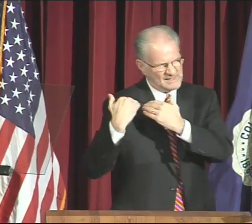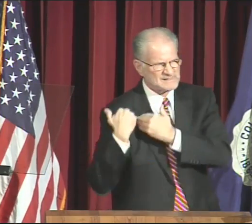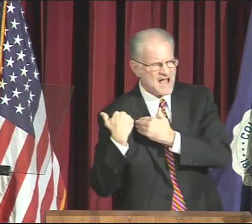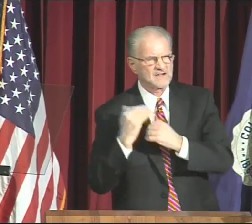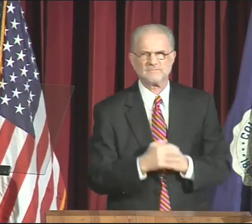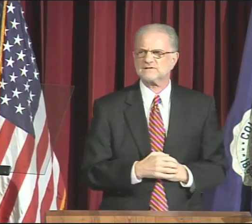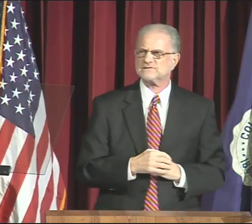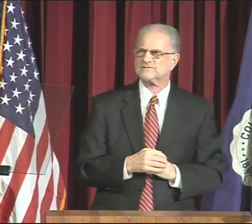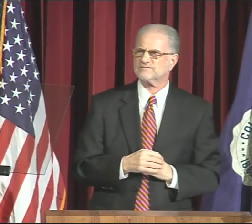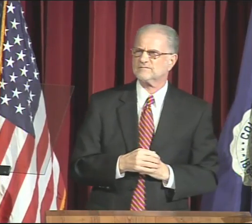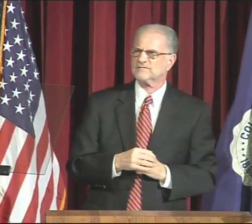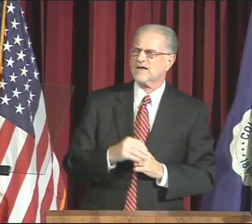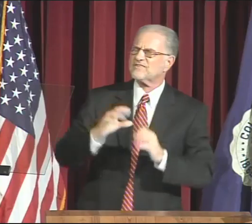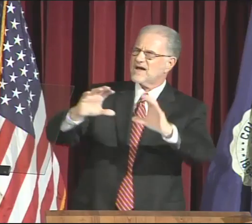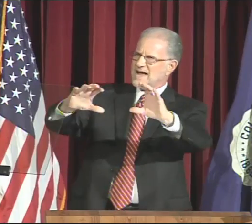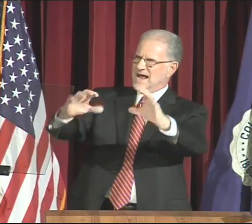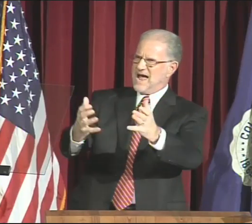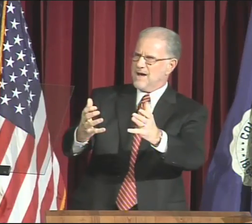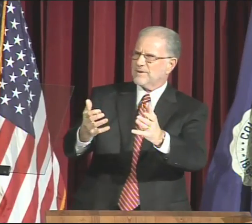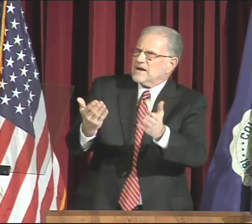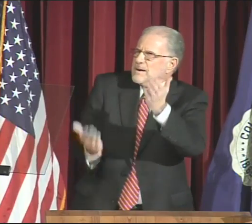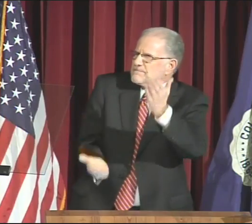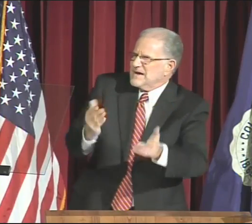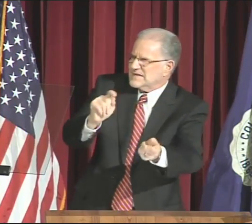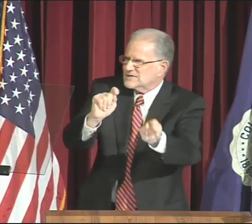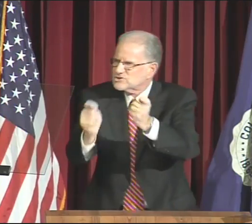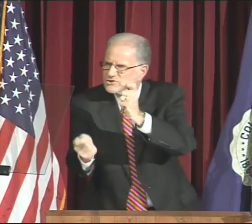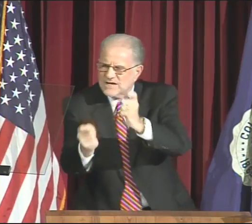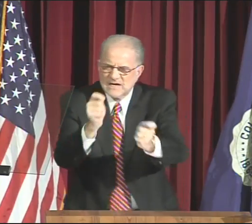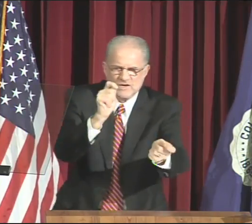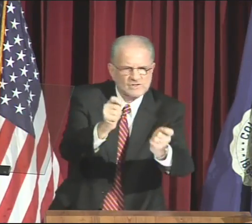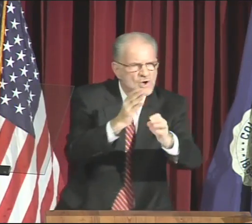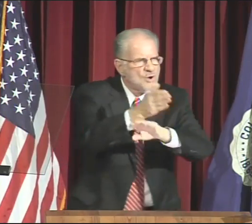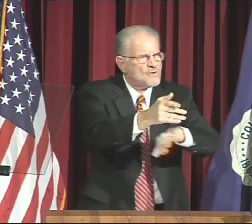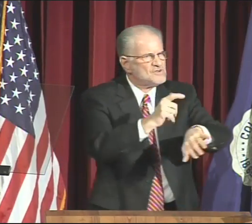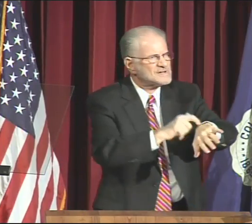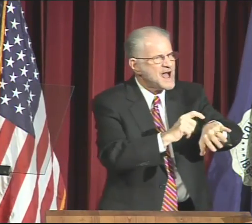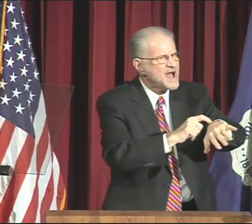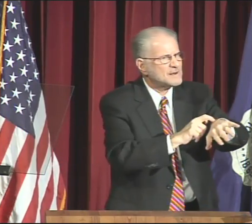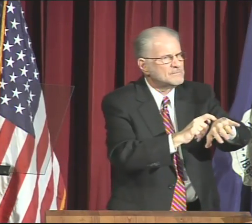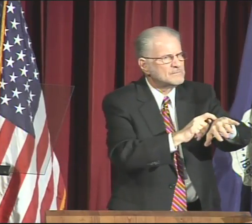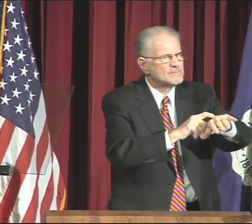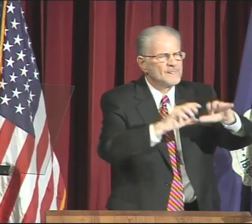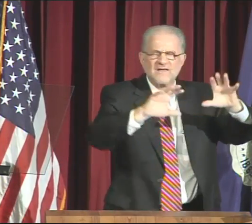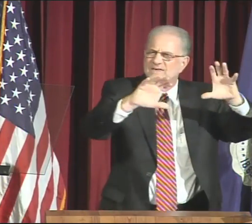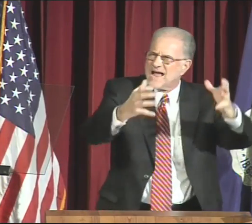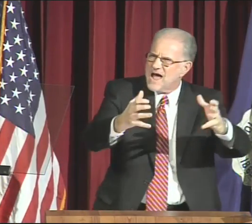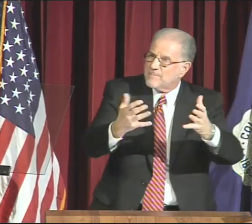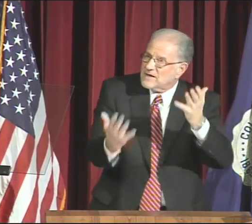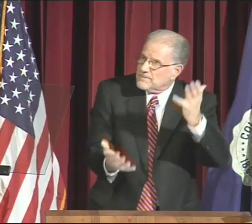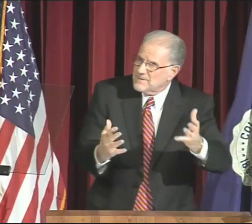well beyond their current assignments. The Cabinet may change over time.